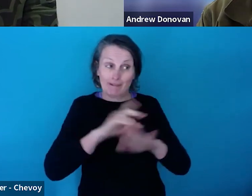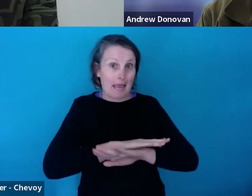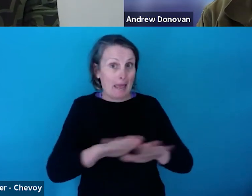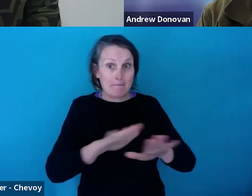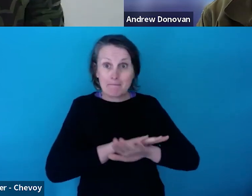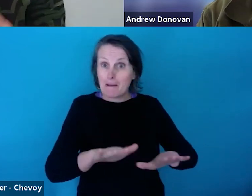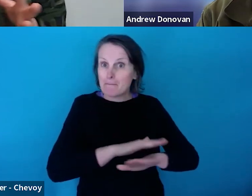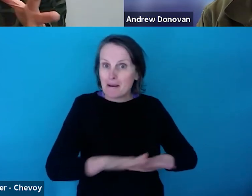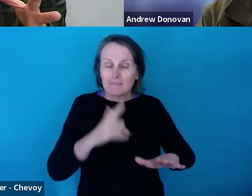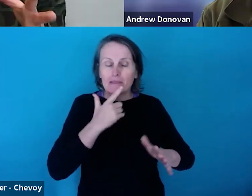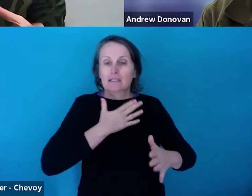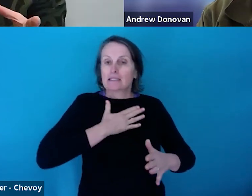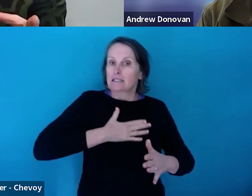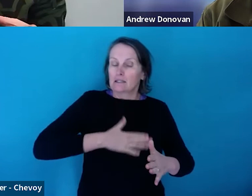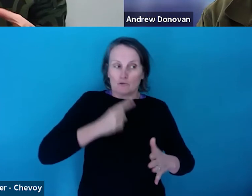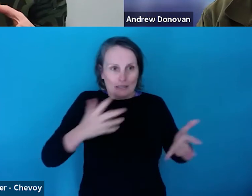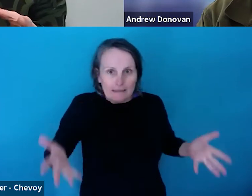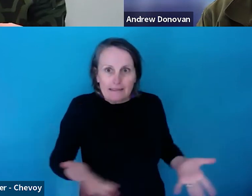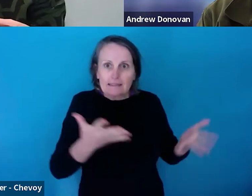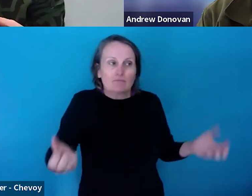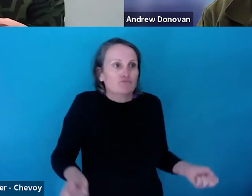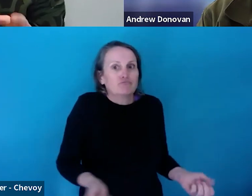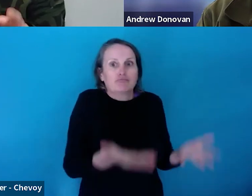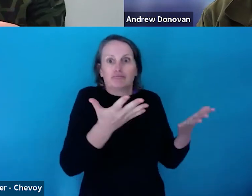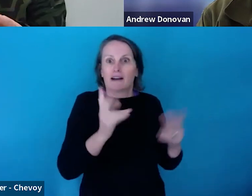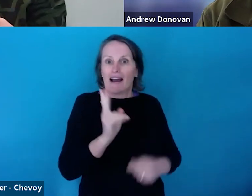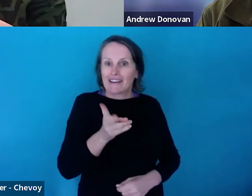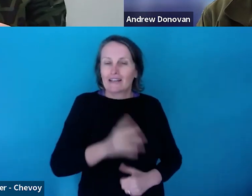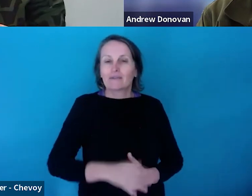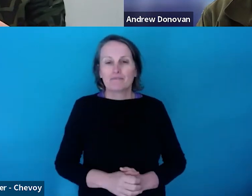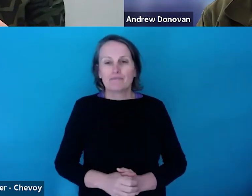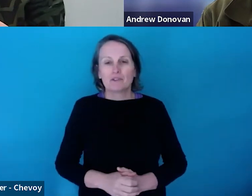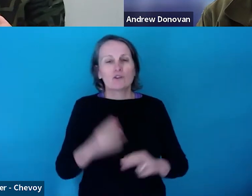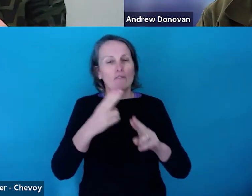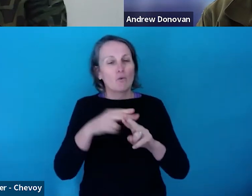So we'll be a bit relaxed in relation to that part of the viability criteria.